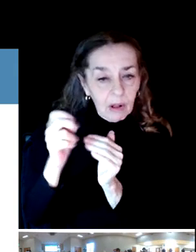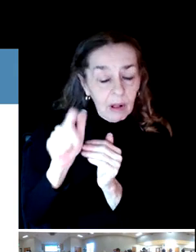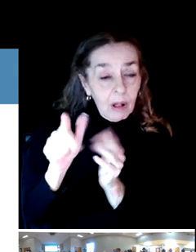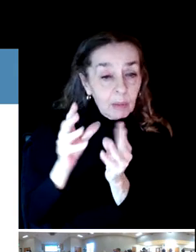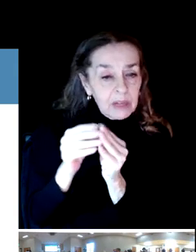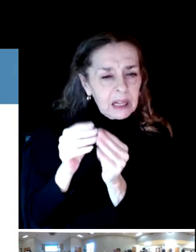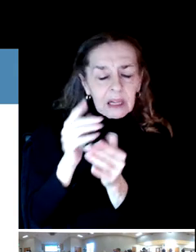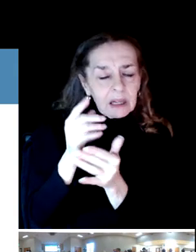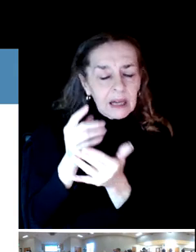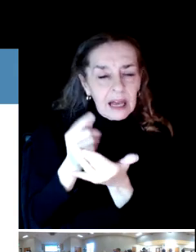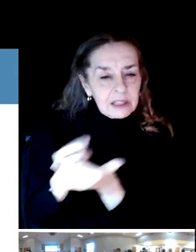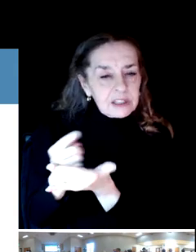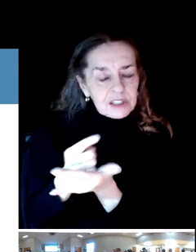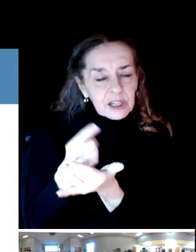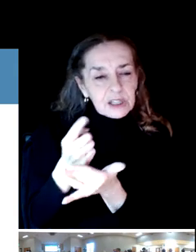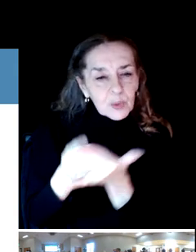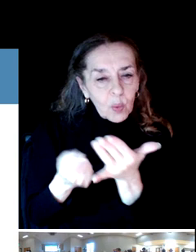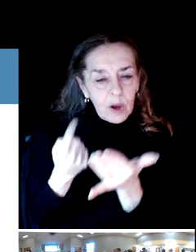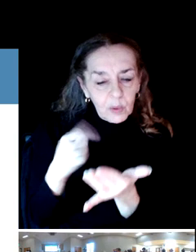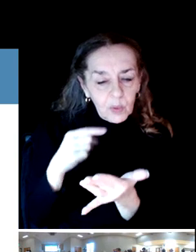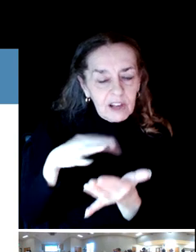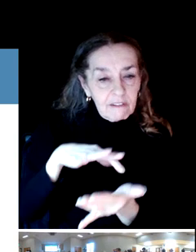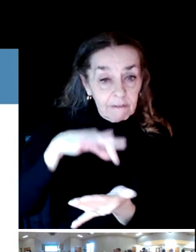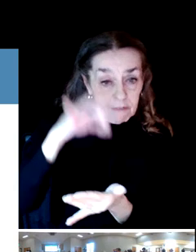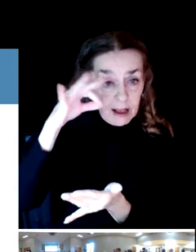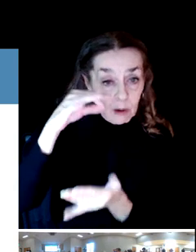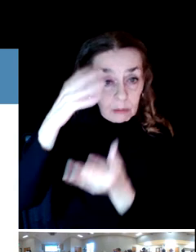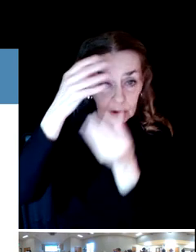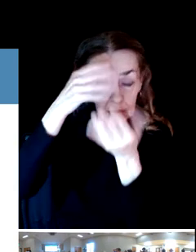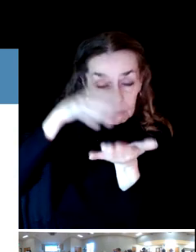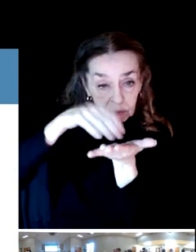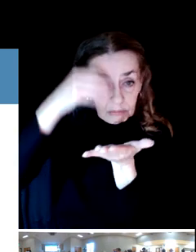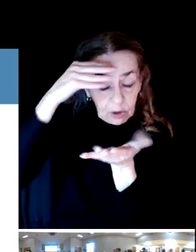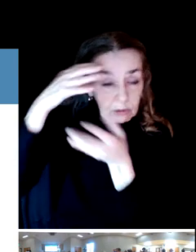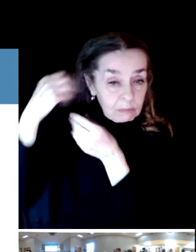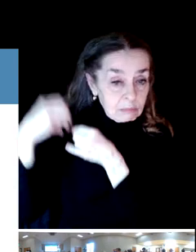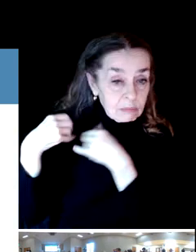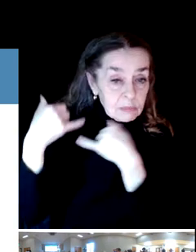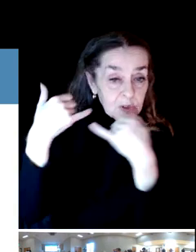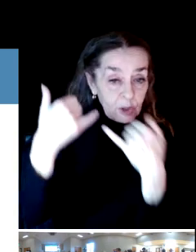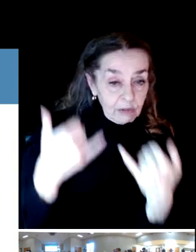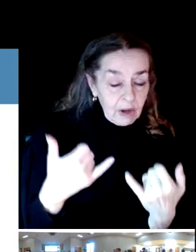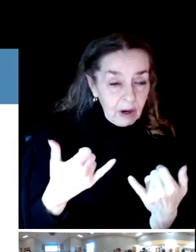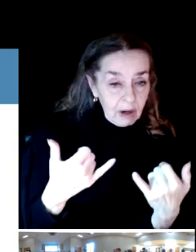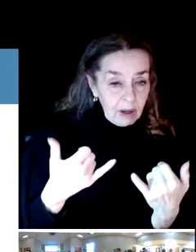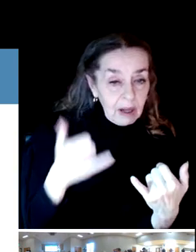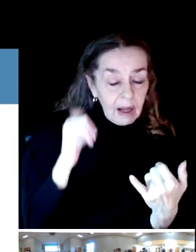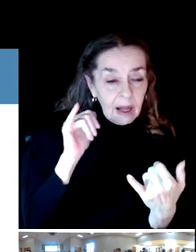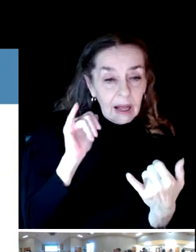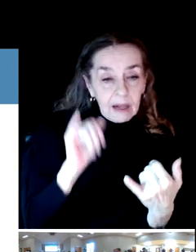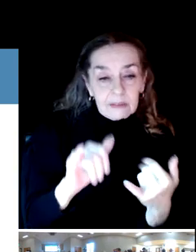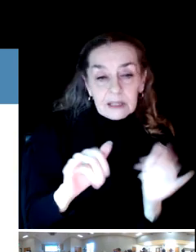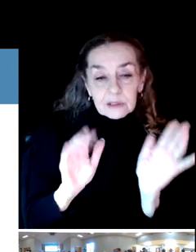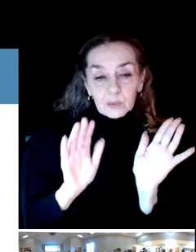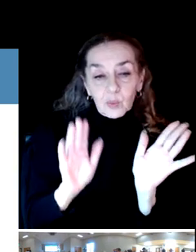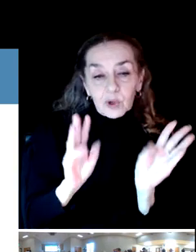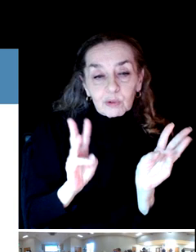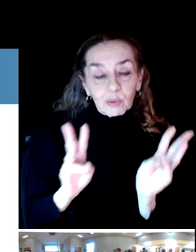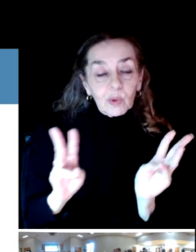And that's really one of the best opportunities to really learn about the district and your community.